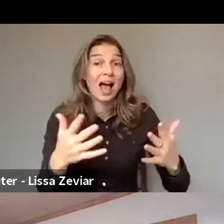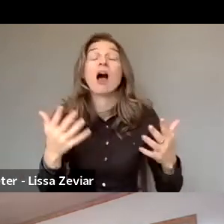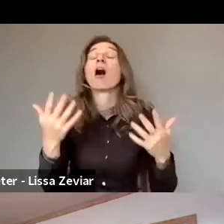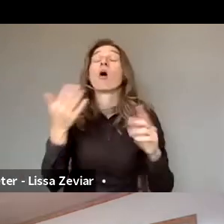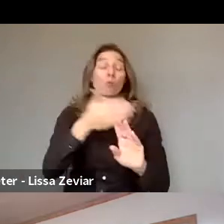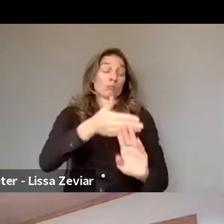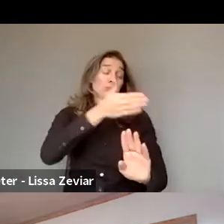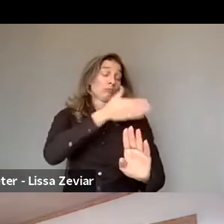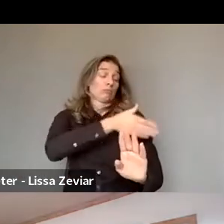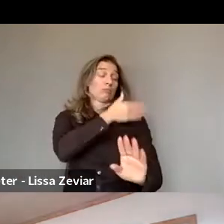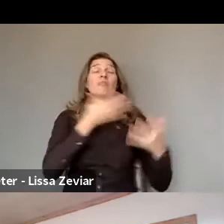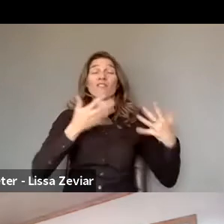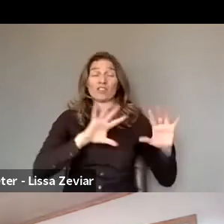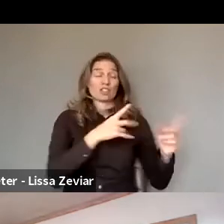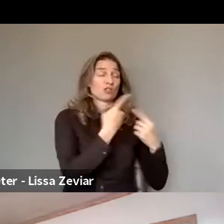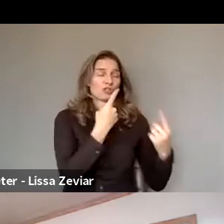I think that EDF has been part of that.